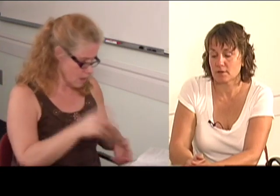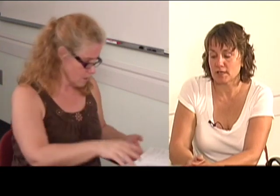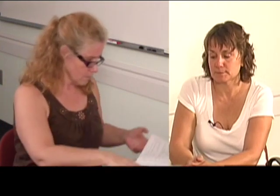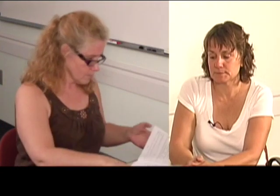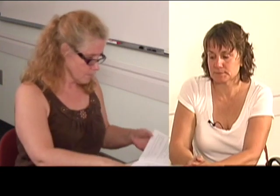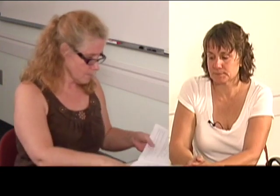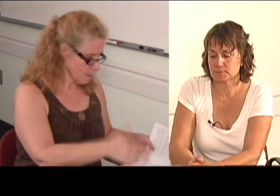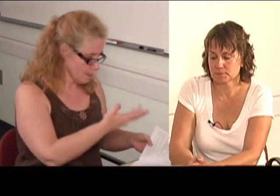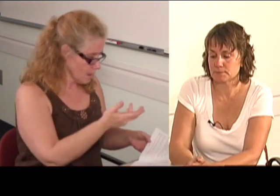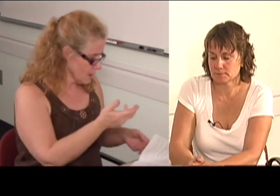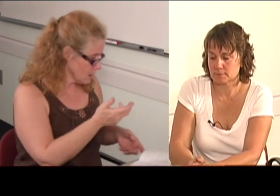Okay.